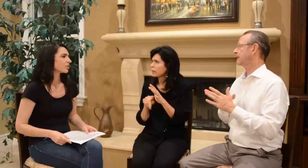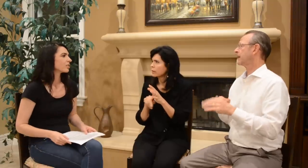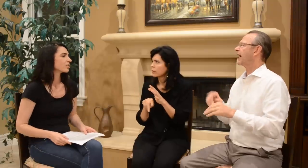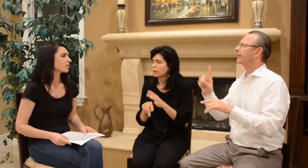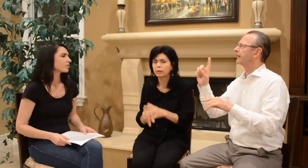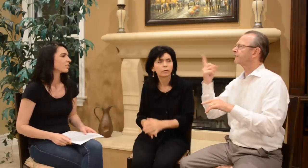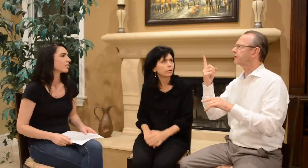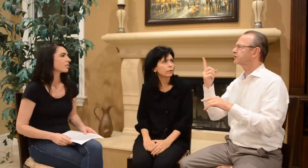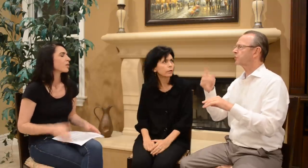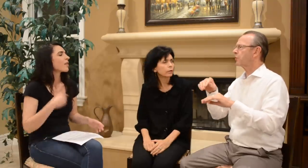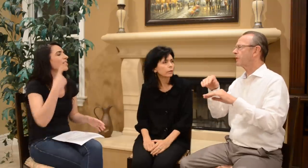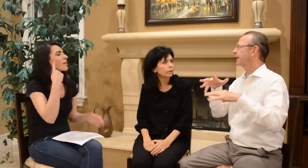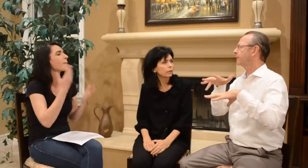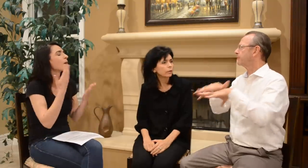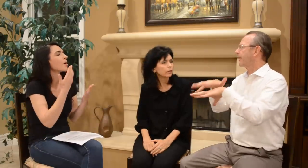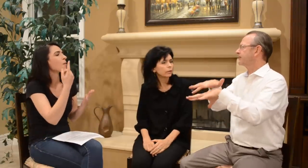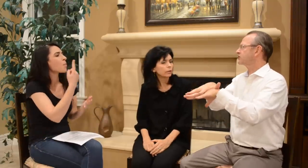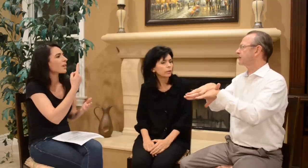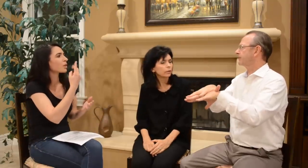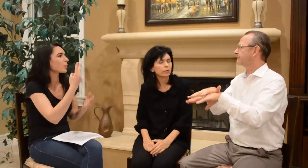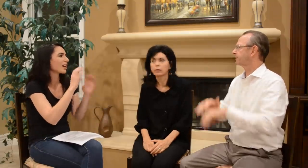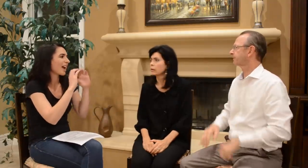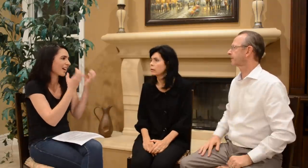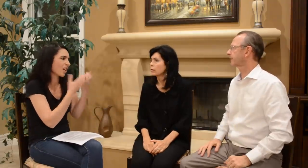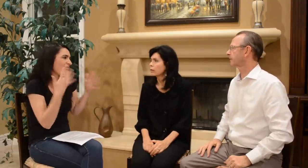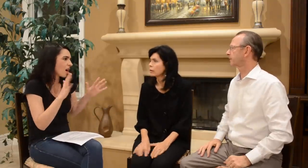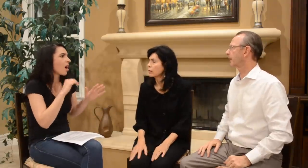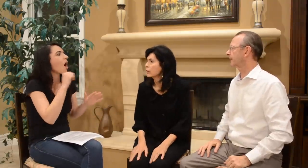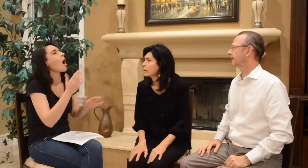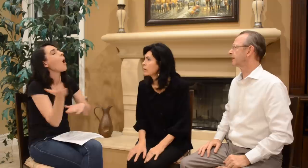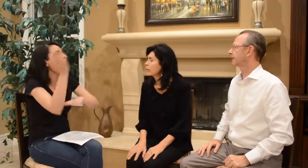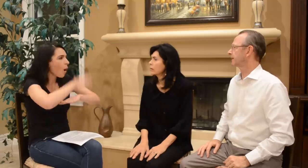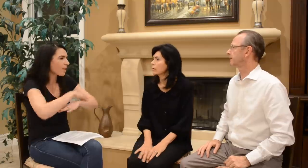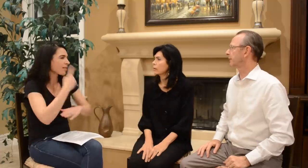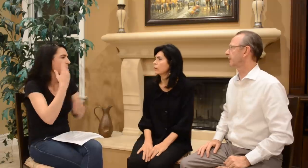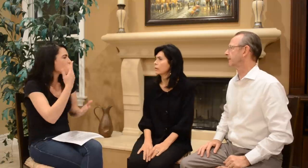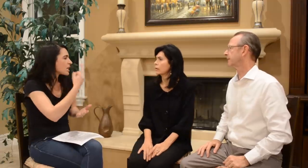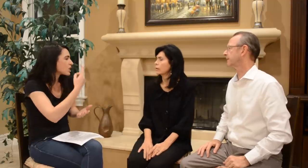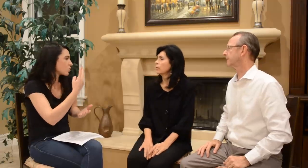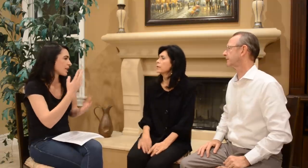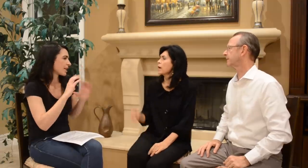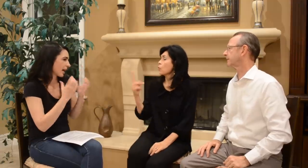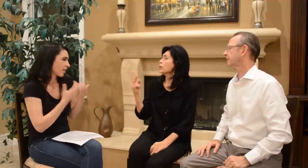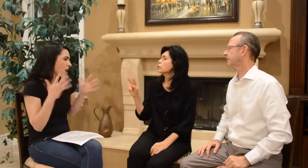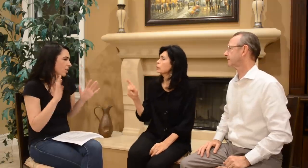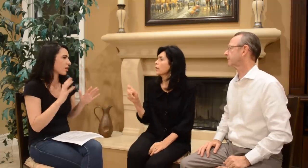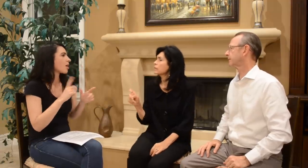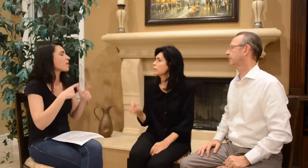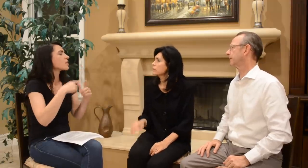Dad: you had some? At first when you would mainstream… I think maybe just one or two classes and that’s it… not all day, like one or two classes and that’s it…